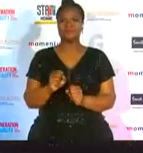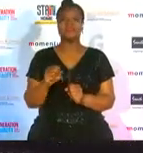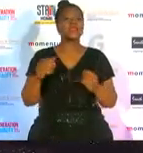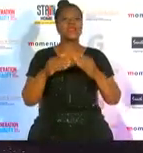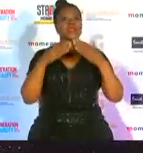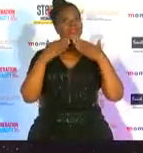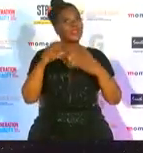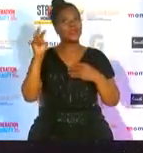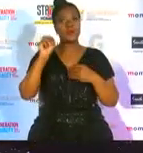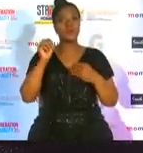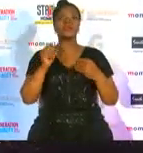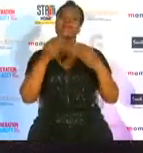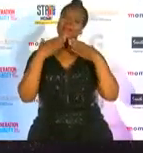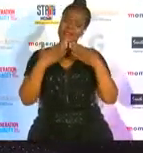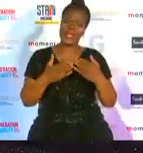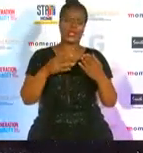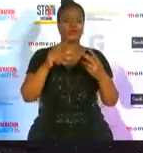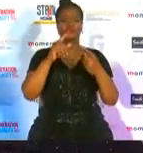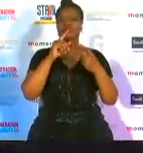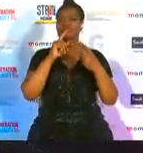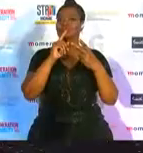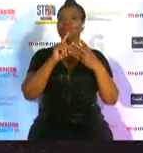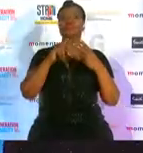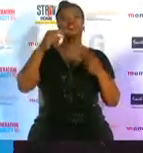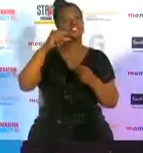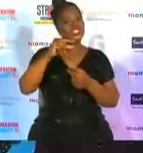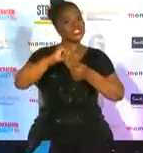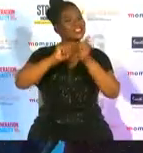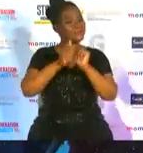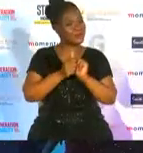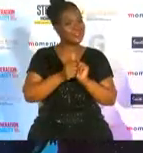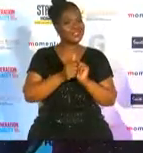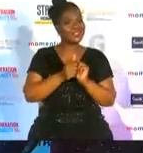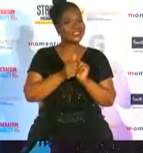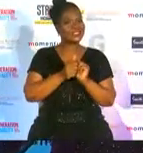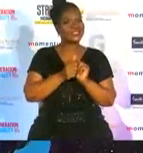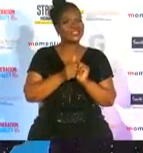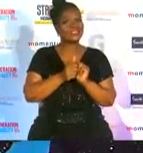thank you to pts um sports thank you to my family thank